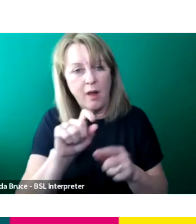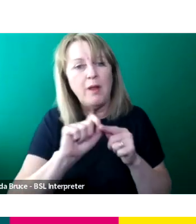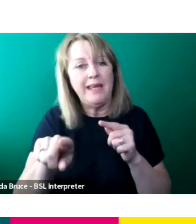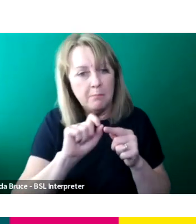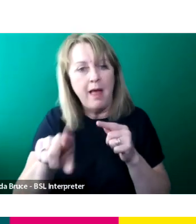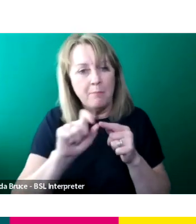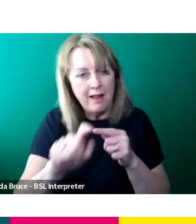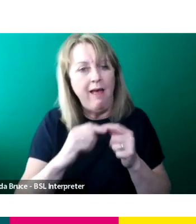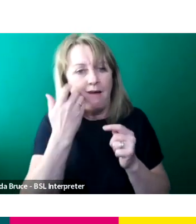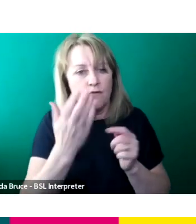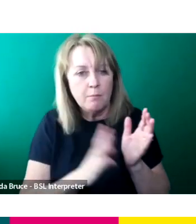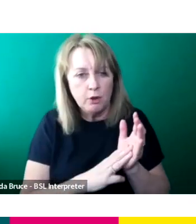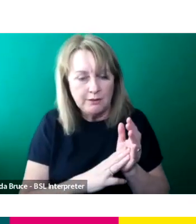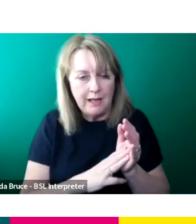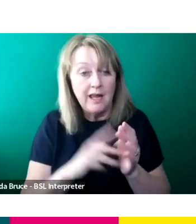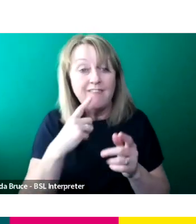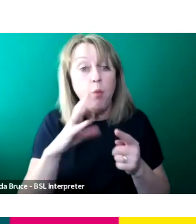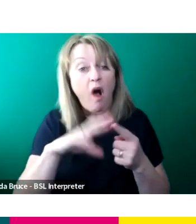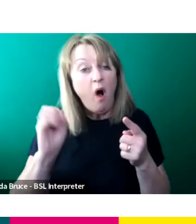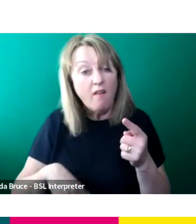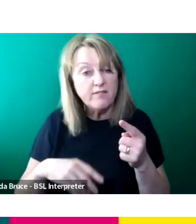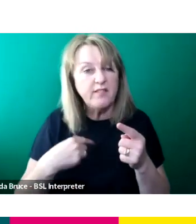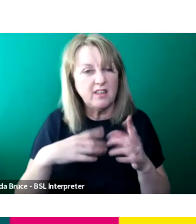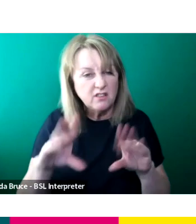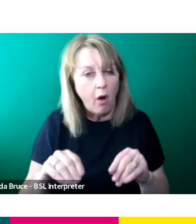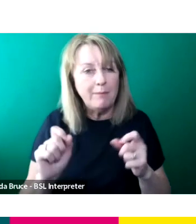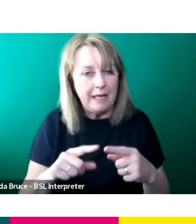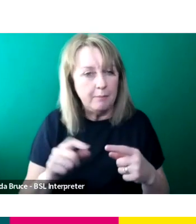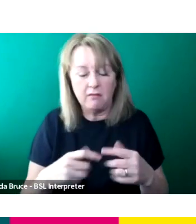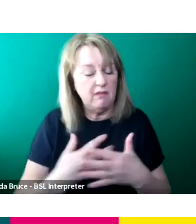But if you ever want to be removed you can just let us know, we can just take you off, it's no problem.